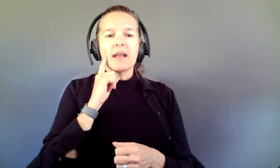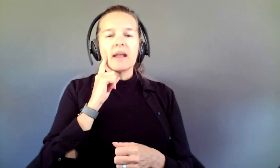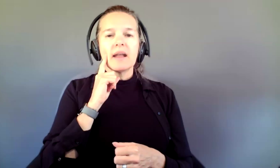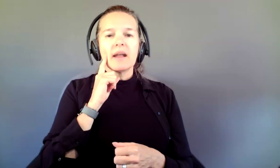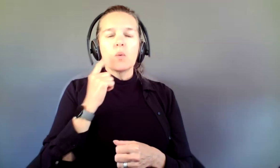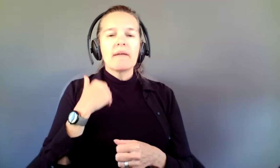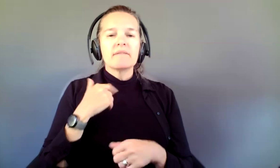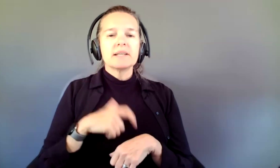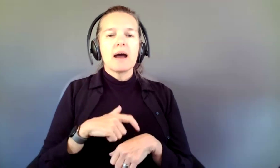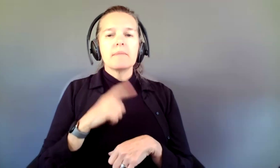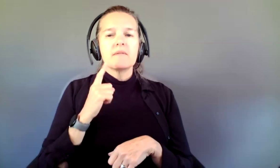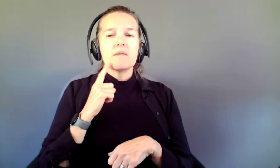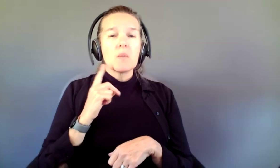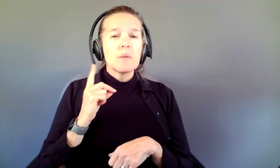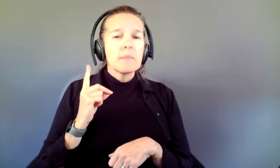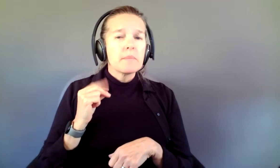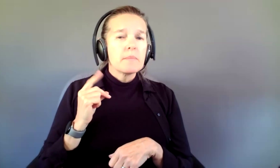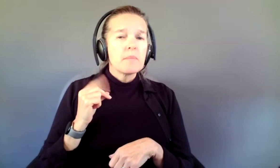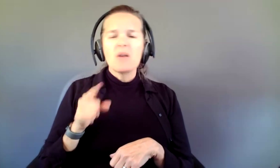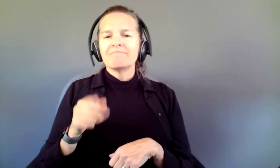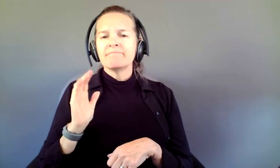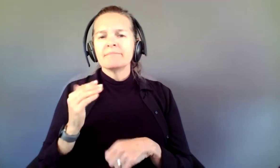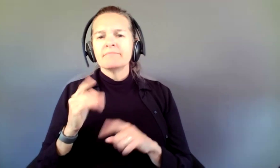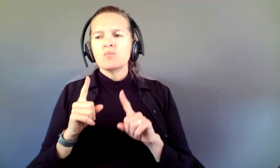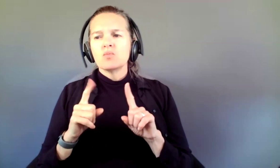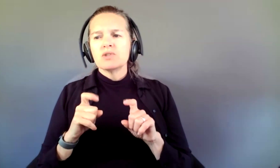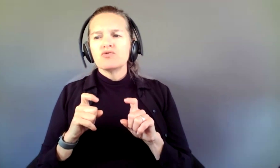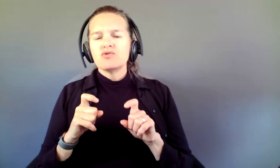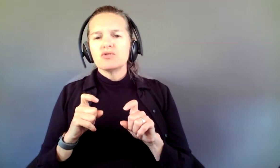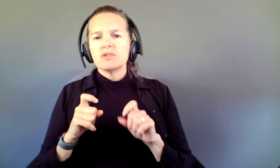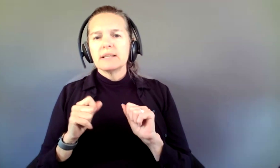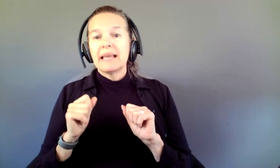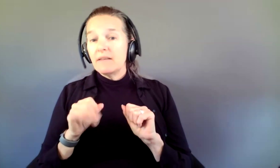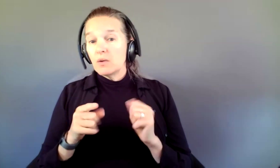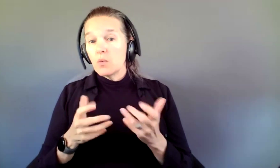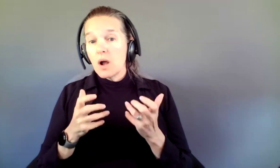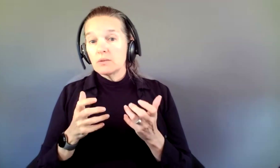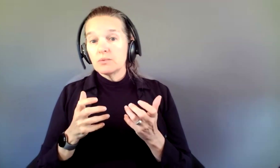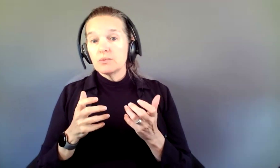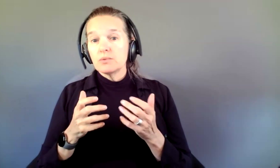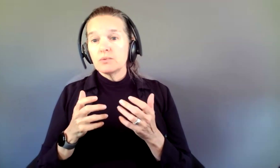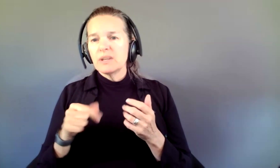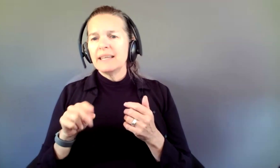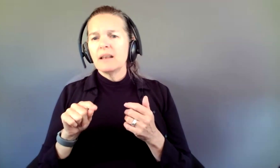It looks like there's some questions... if you want to maybe break down, Quita,